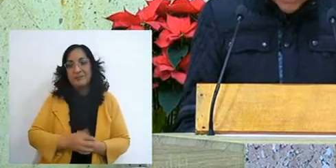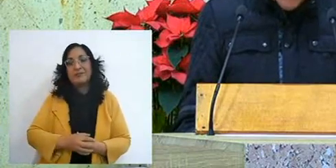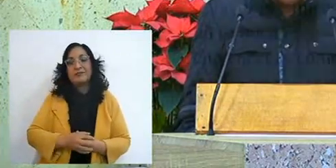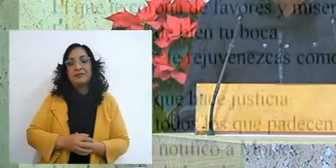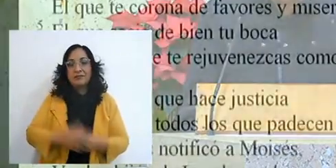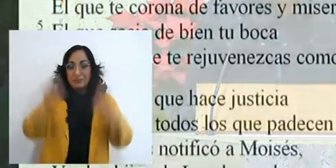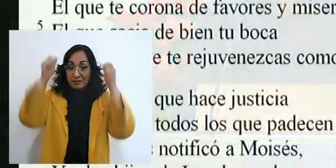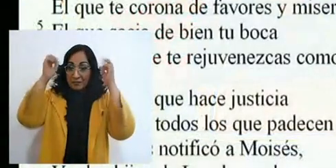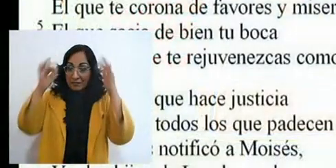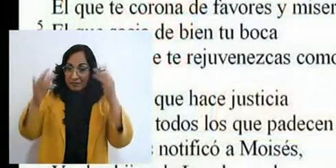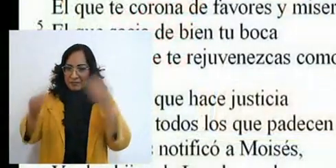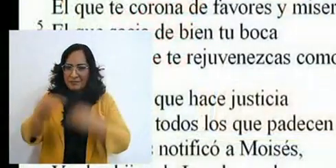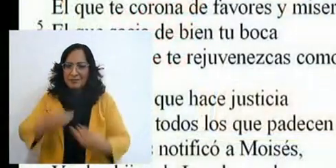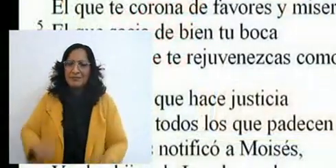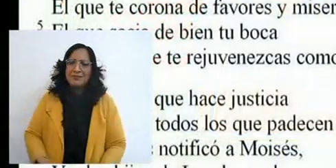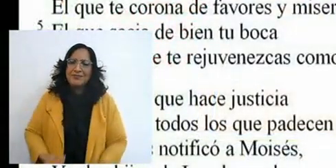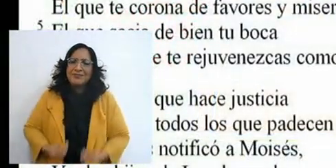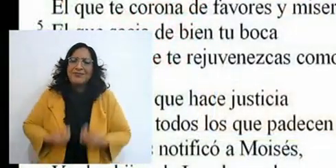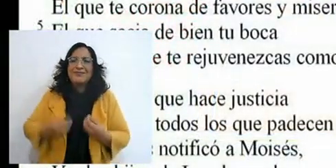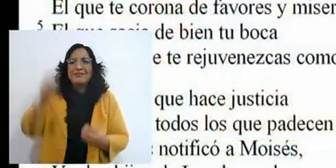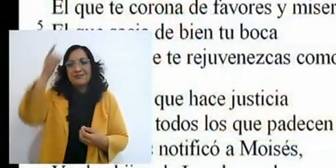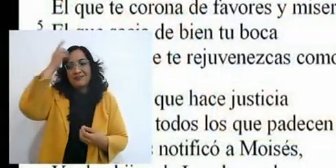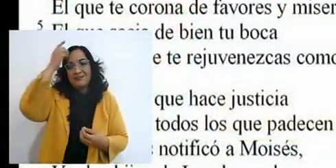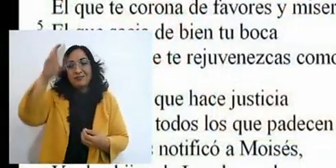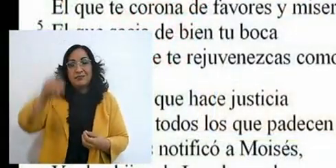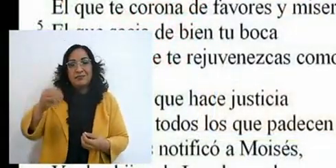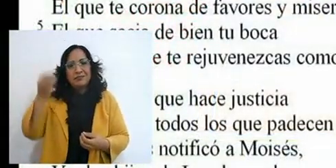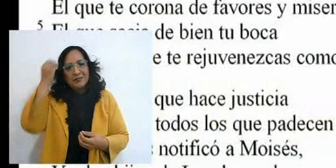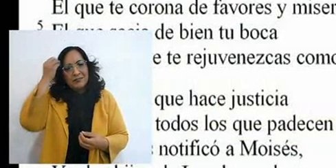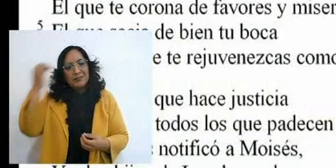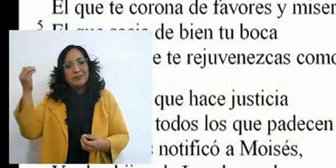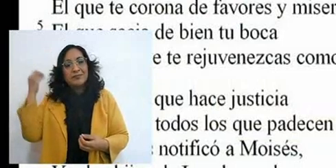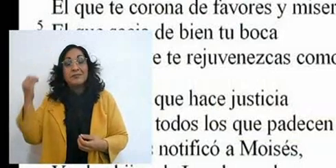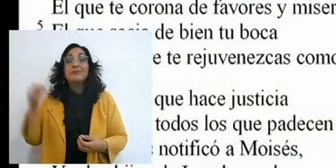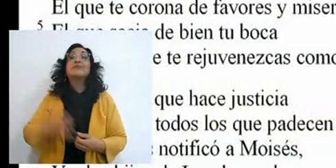"Bless the LORD, my soul, and forget none of his benefits."